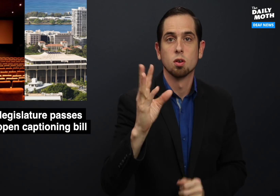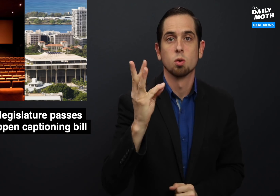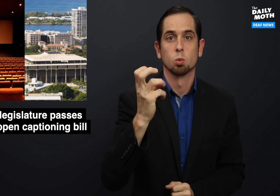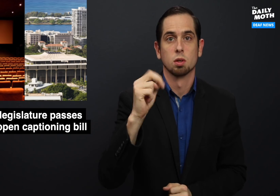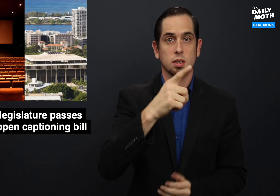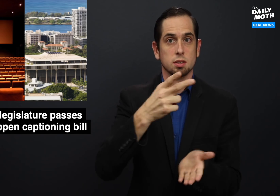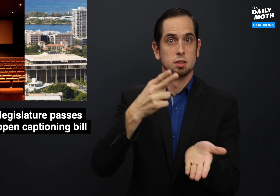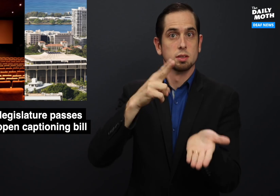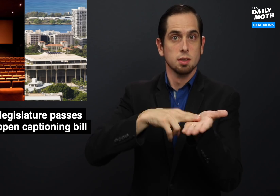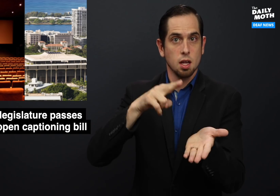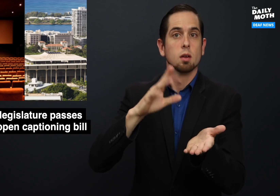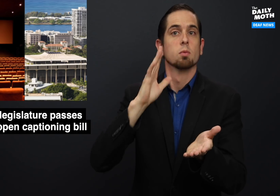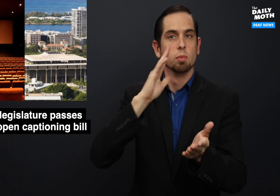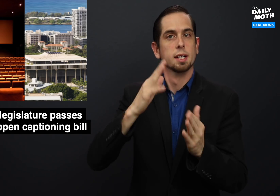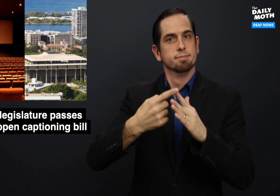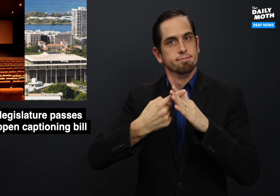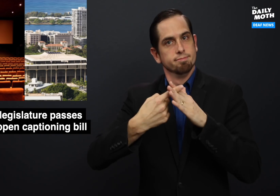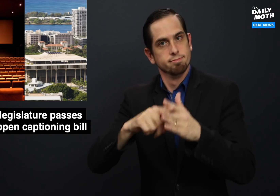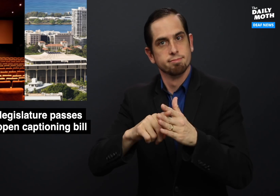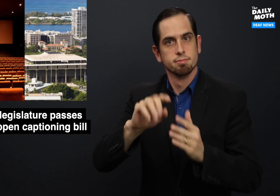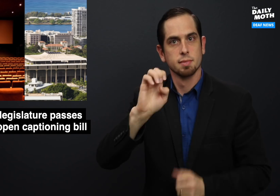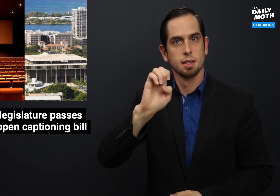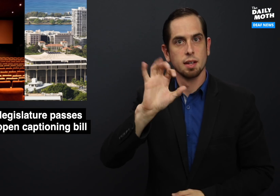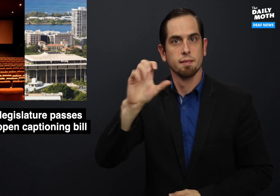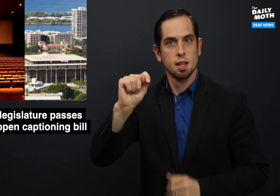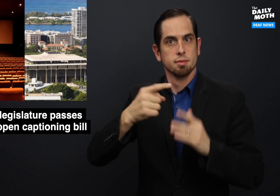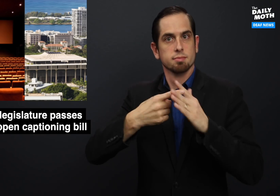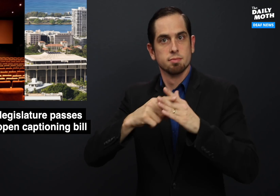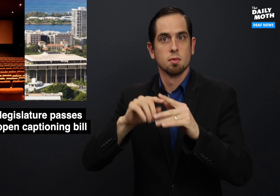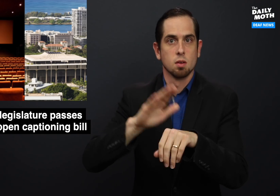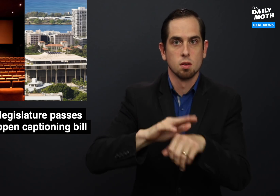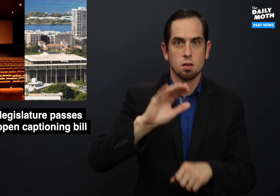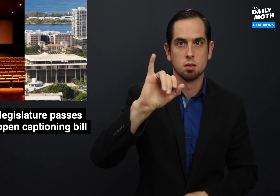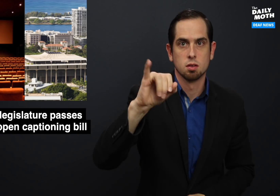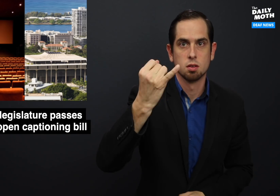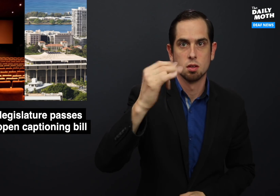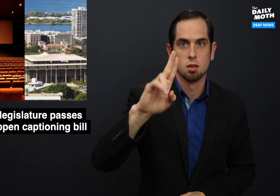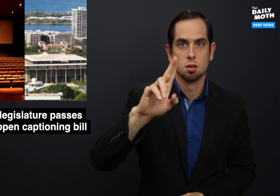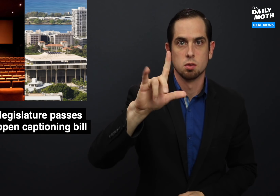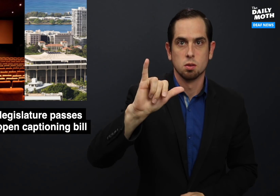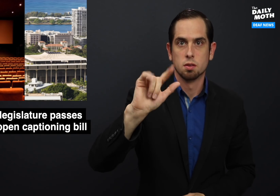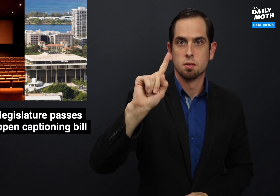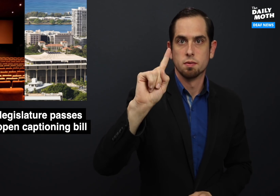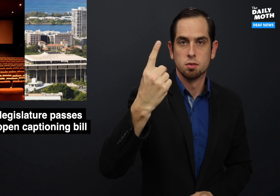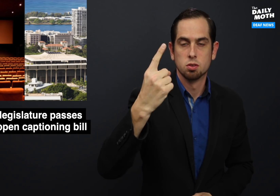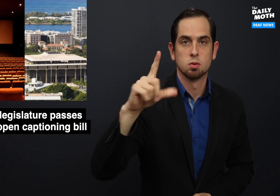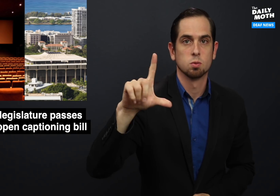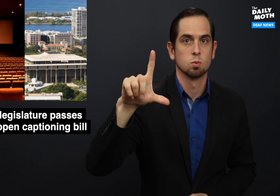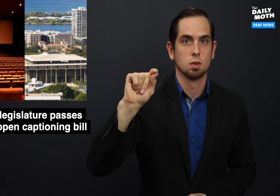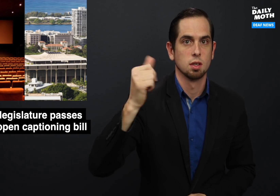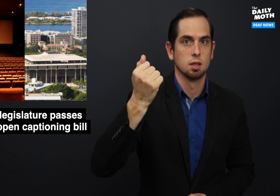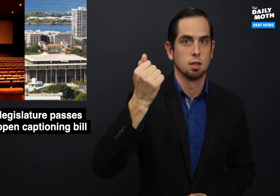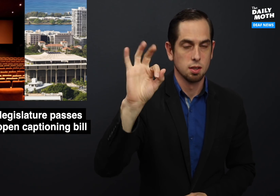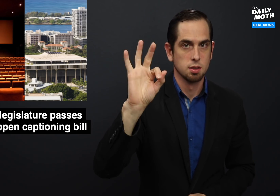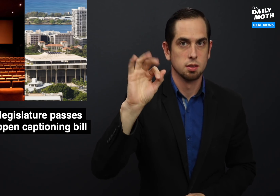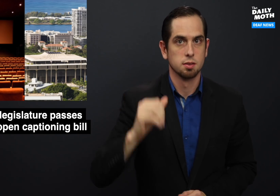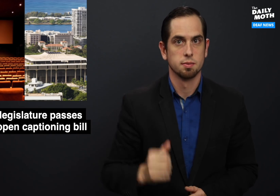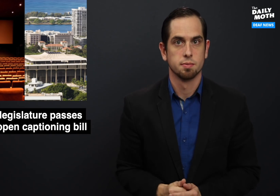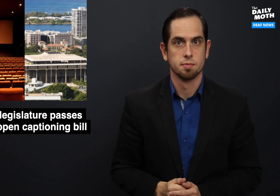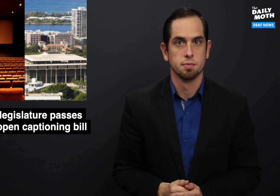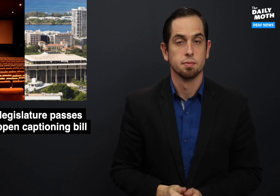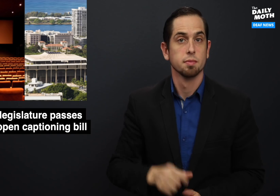When signed, it will take effect on July 1, 2019.